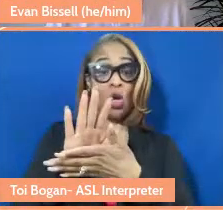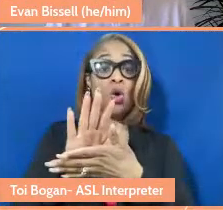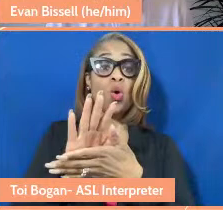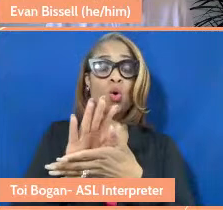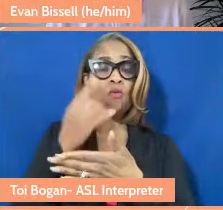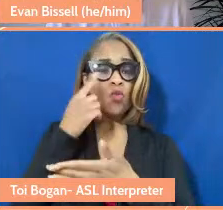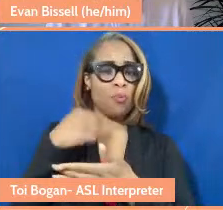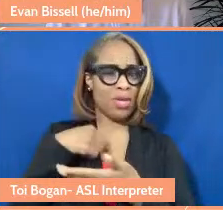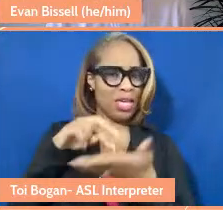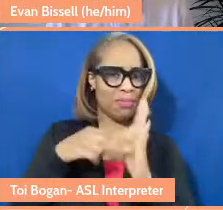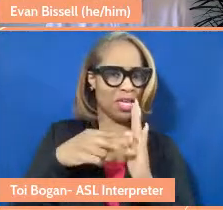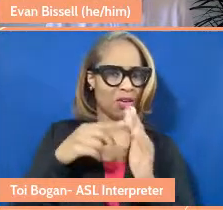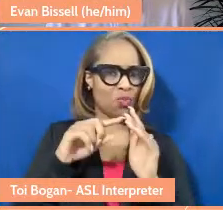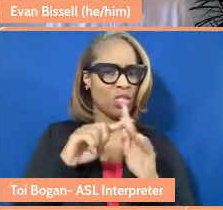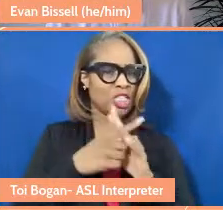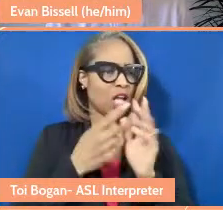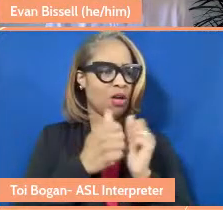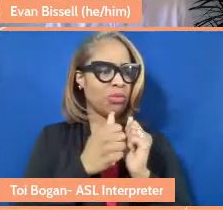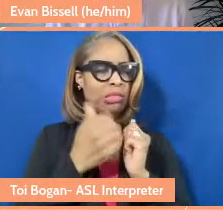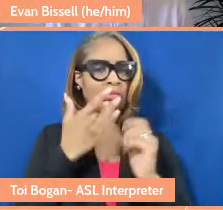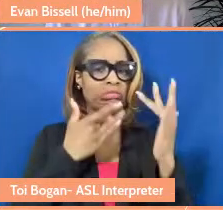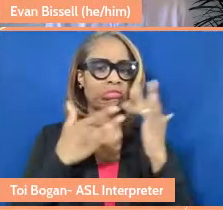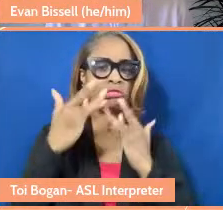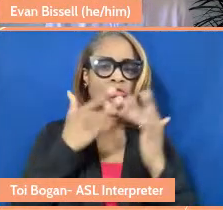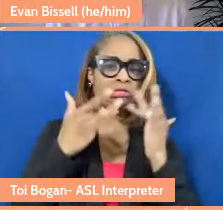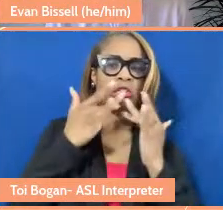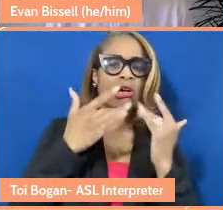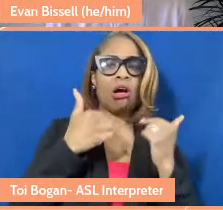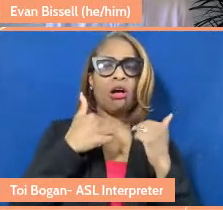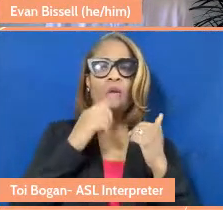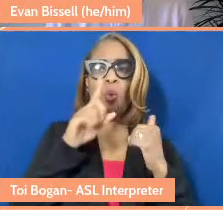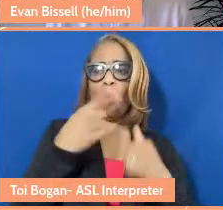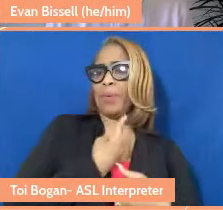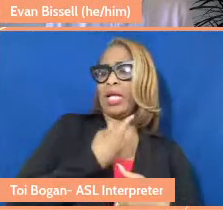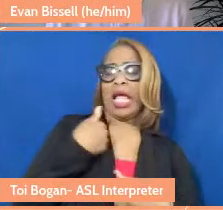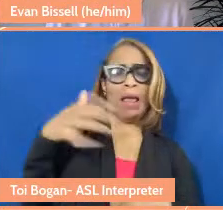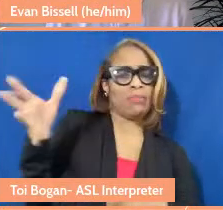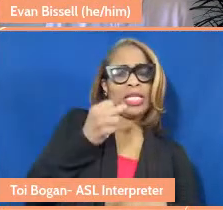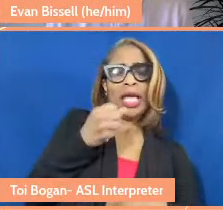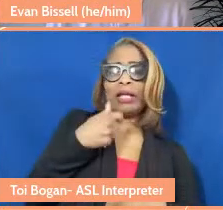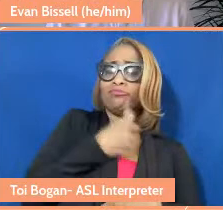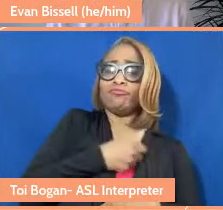the scarcity model, there's only one. I'm going to take it. I'm sorry for the rest of you all,